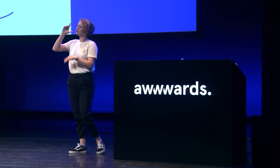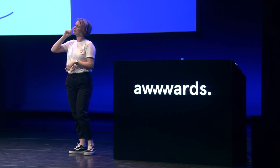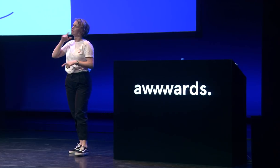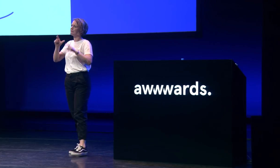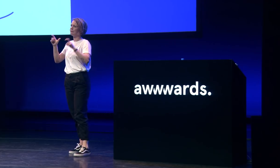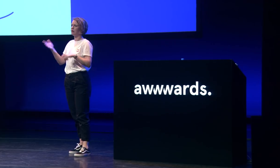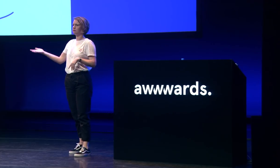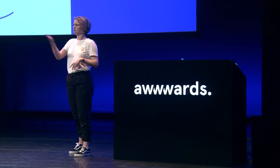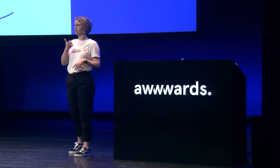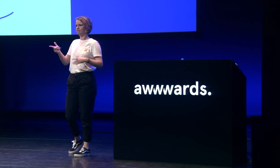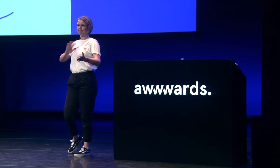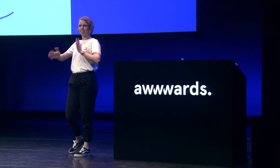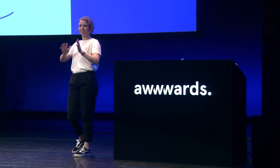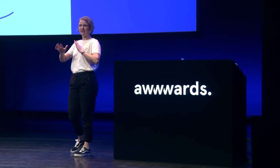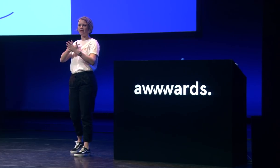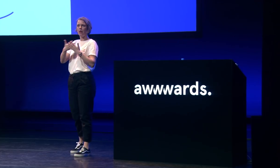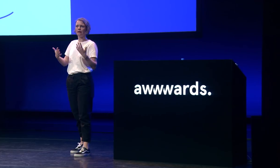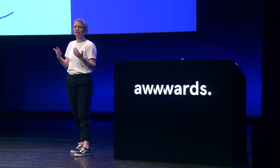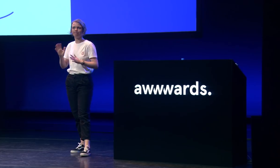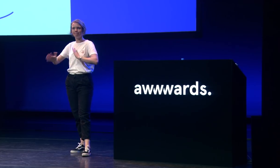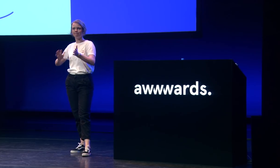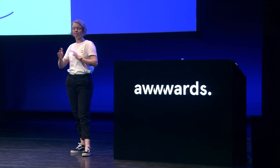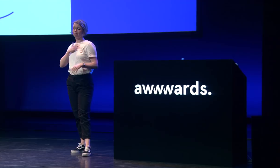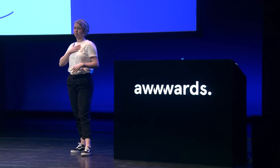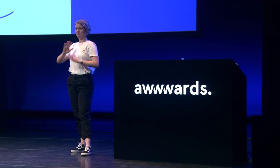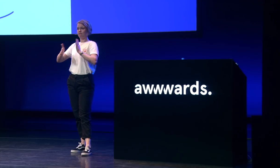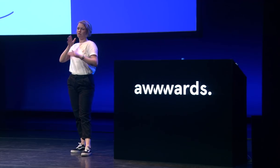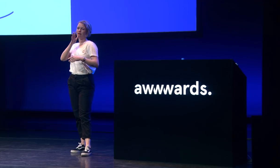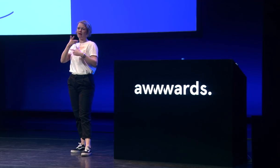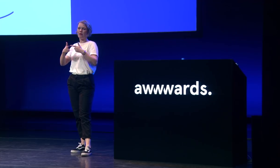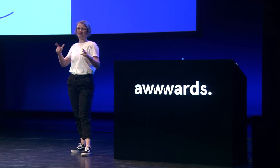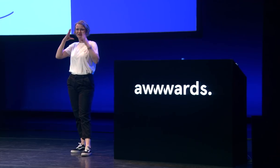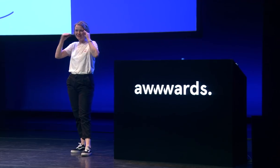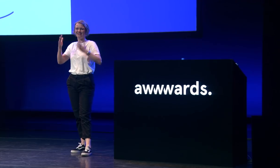many deaf people use a sign language as I do now